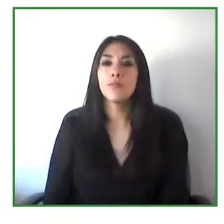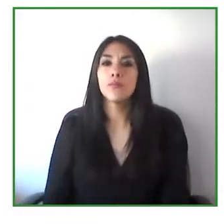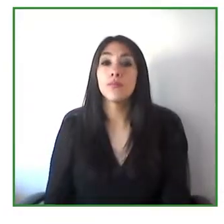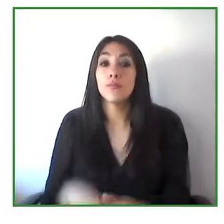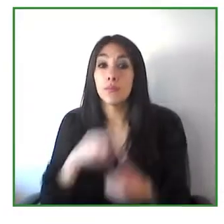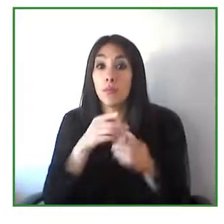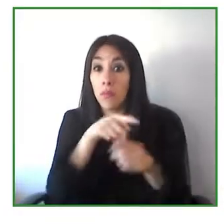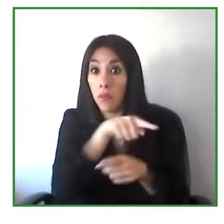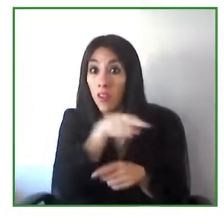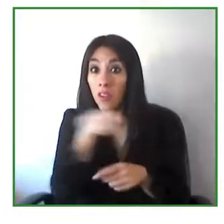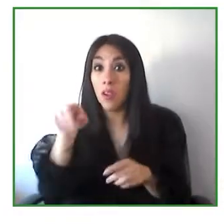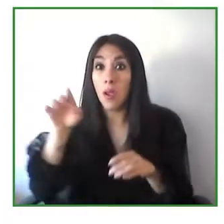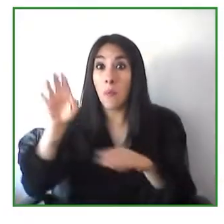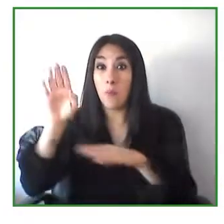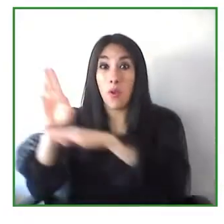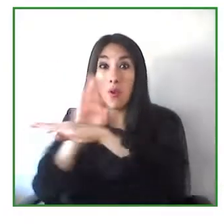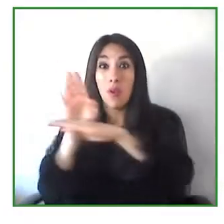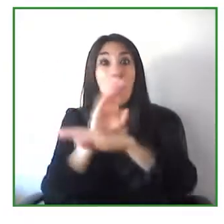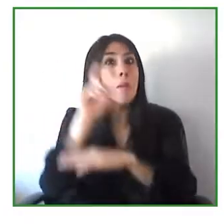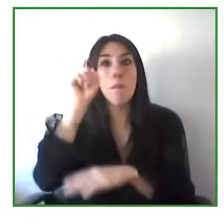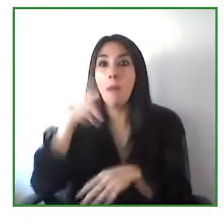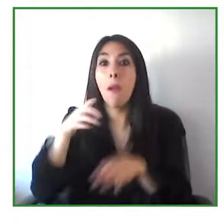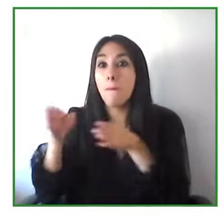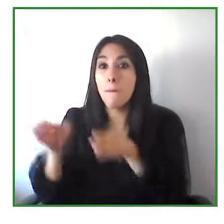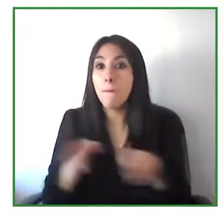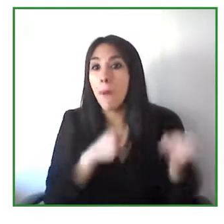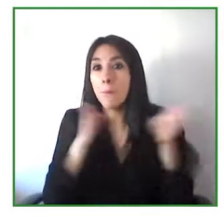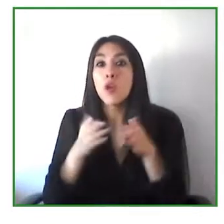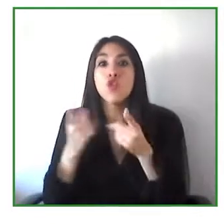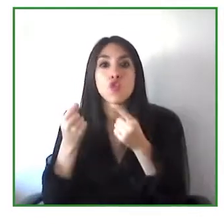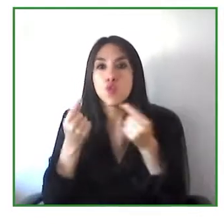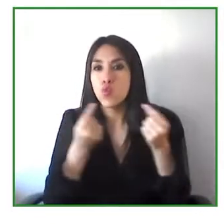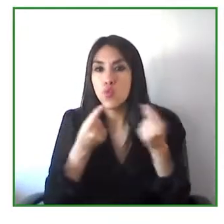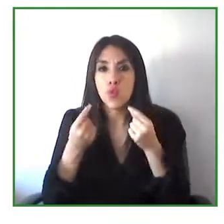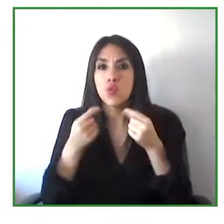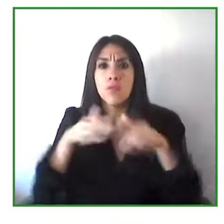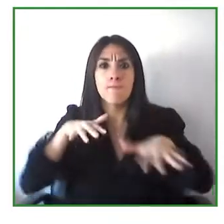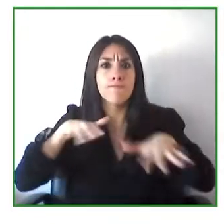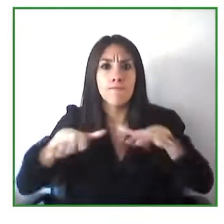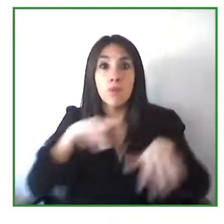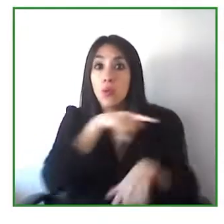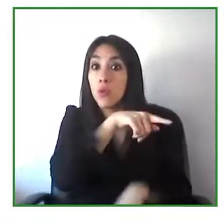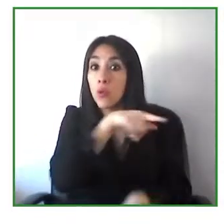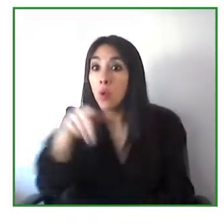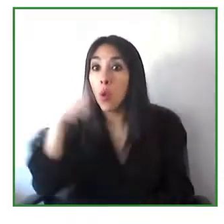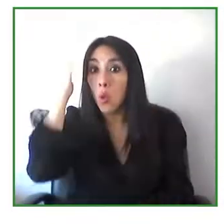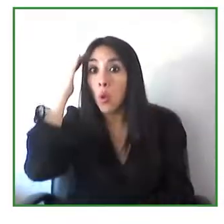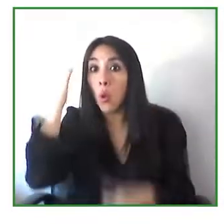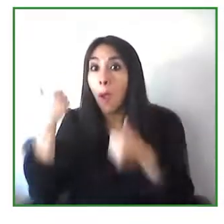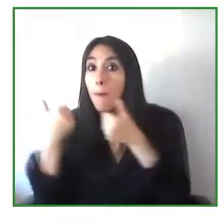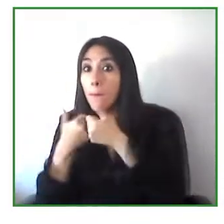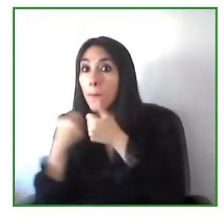an incredible growth of the number of organizations and individuals who are actually